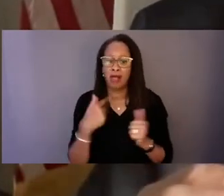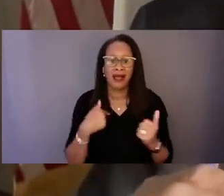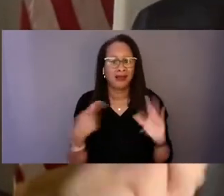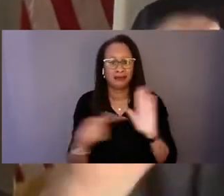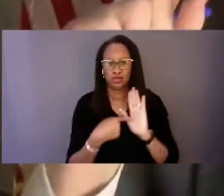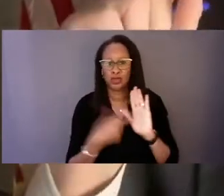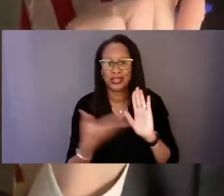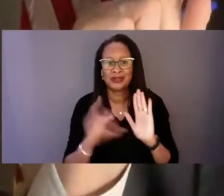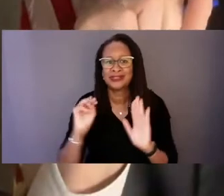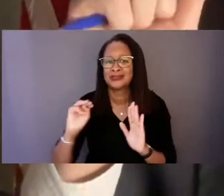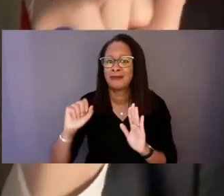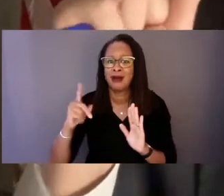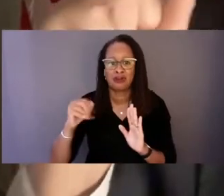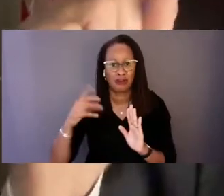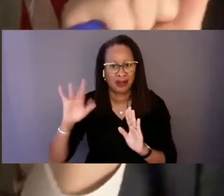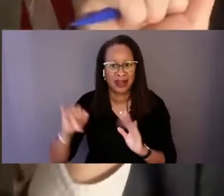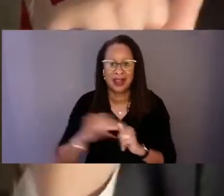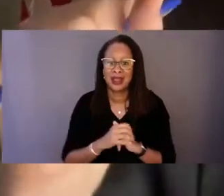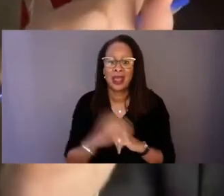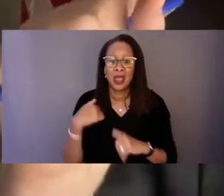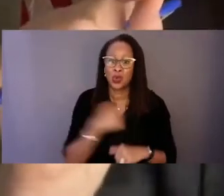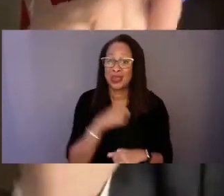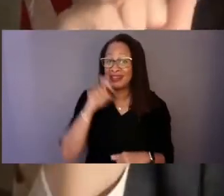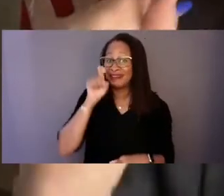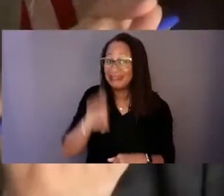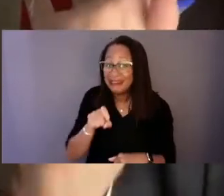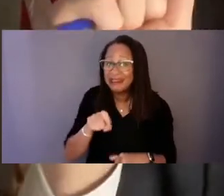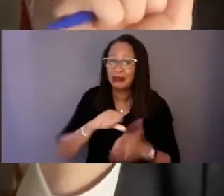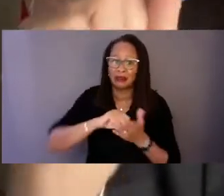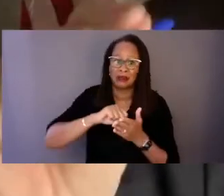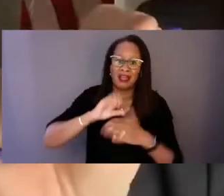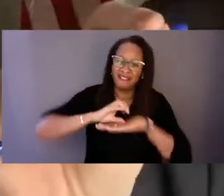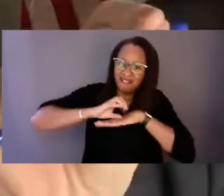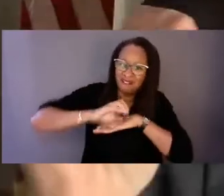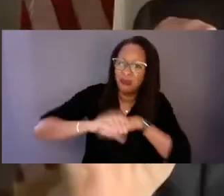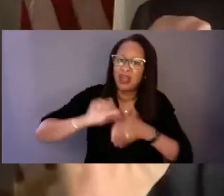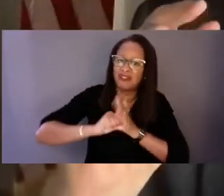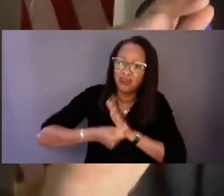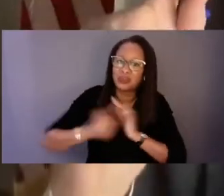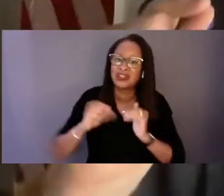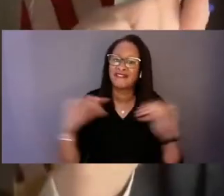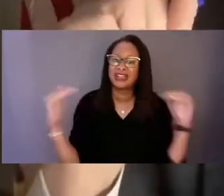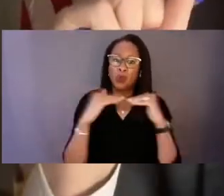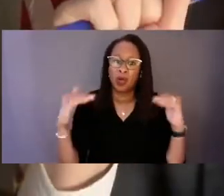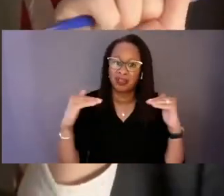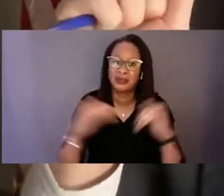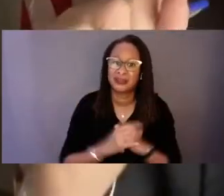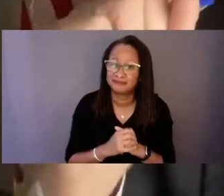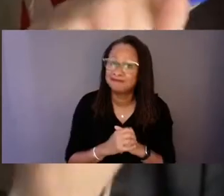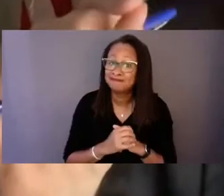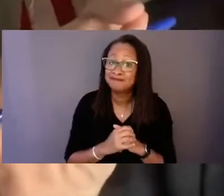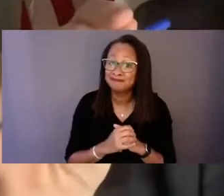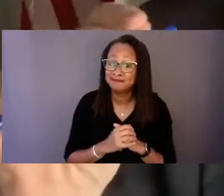is we need enforcement of equality. Now we need to fight discrimination.